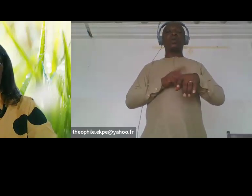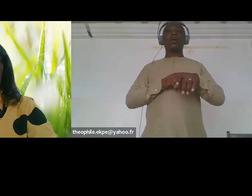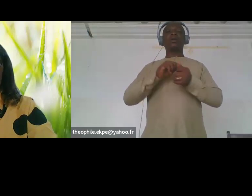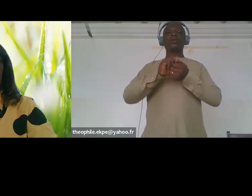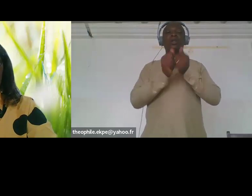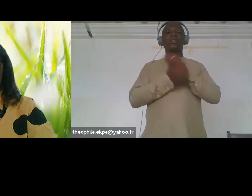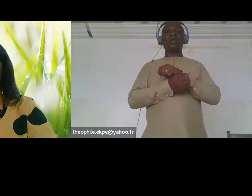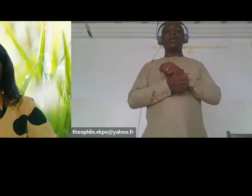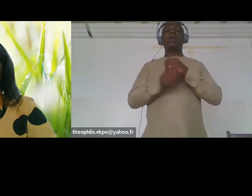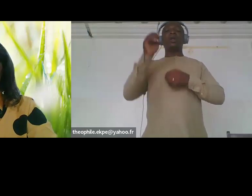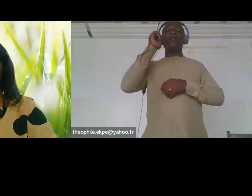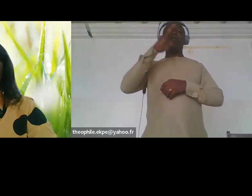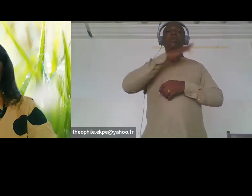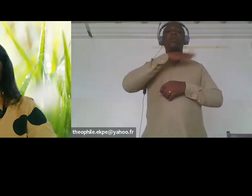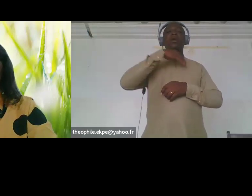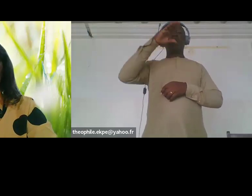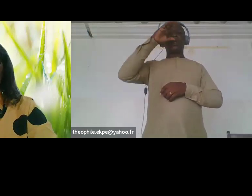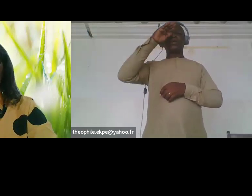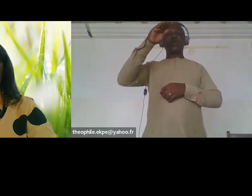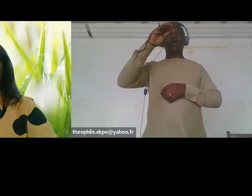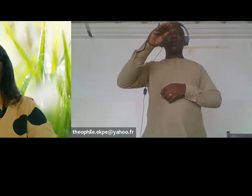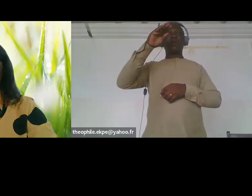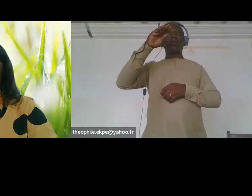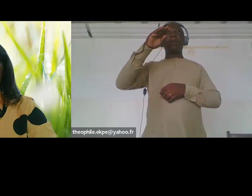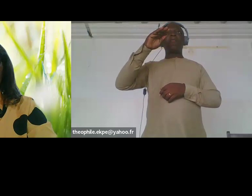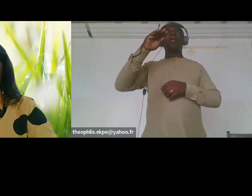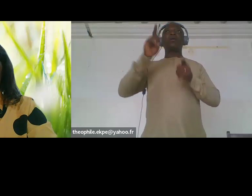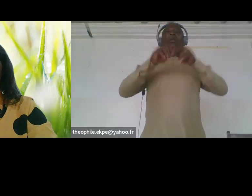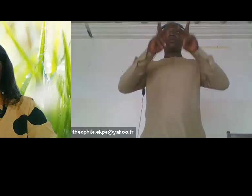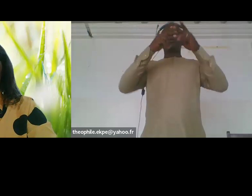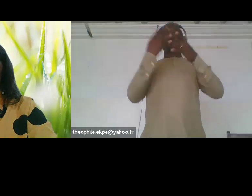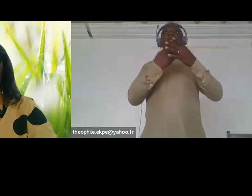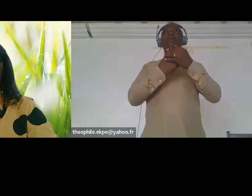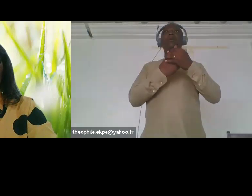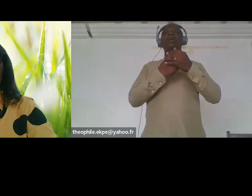affected by climate change effect as a result of the